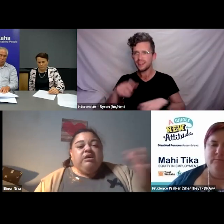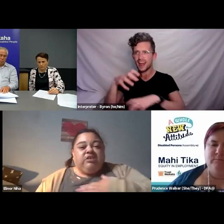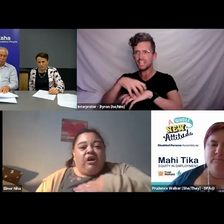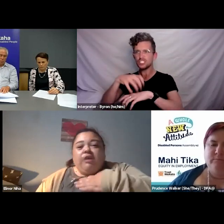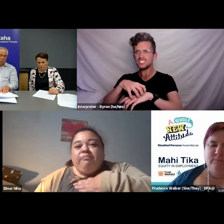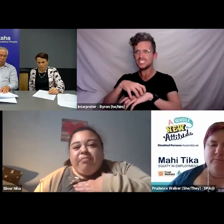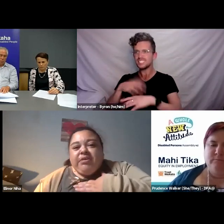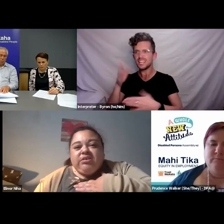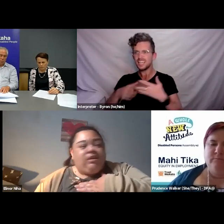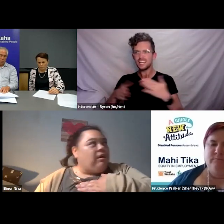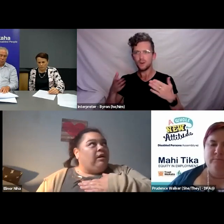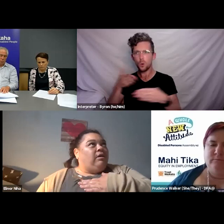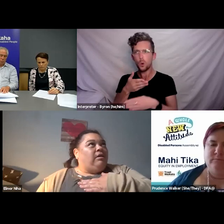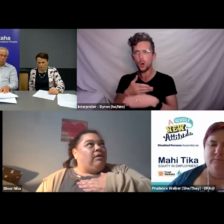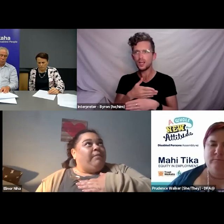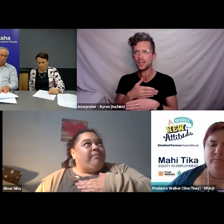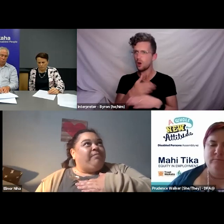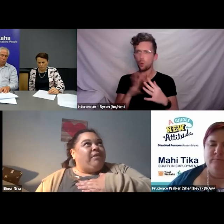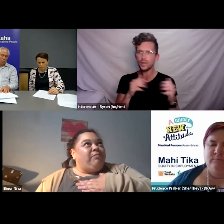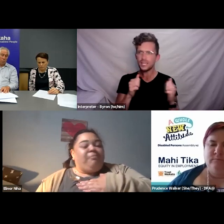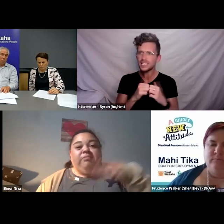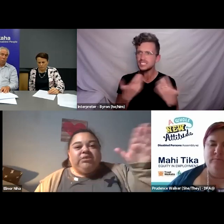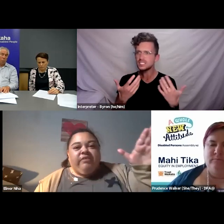So I’m prepared to, you know, I mean, I’m not putting myself out there,